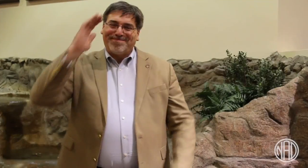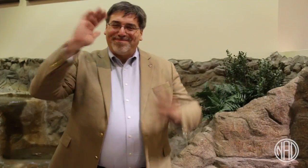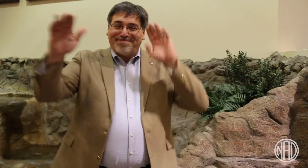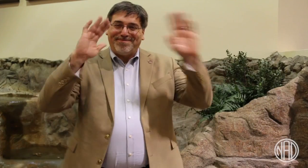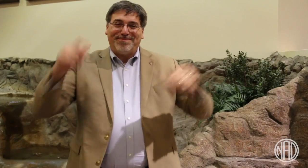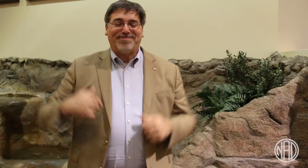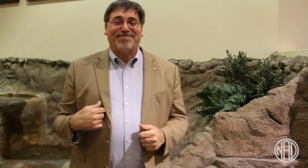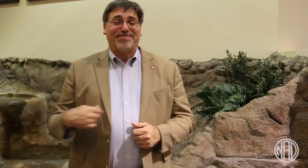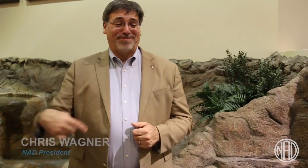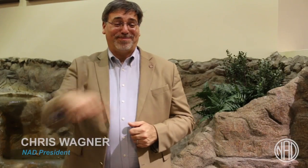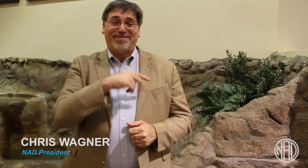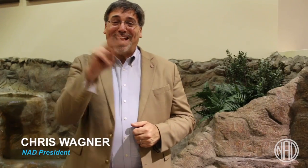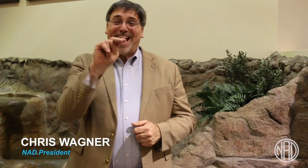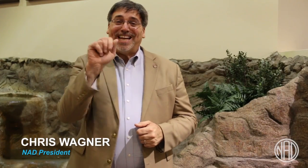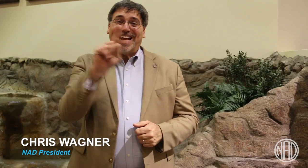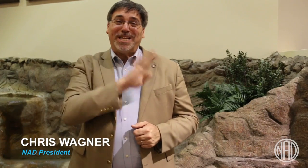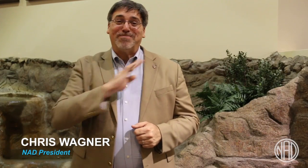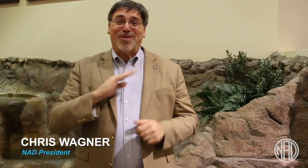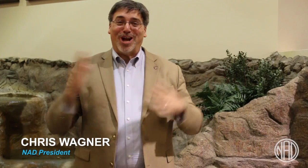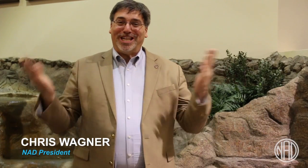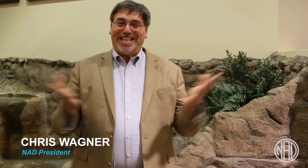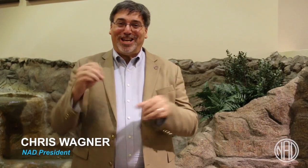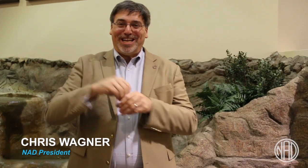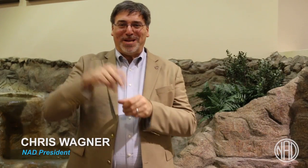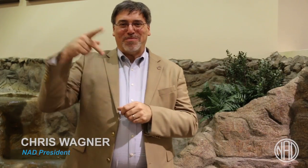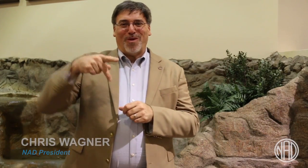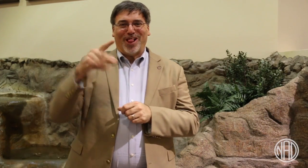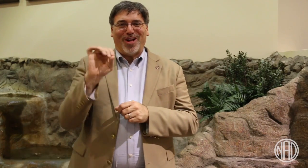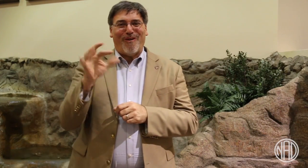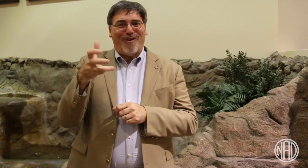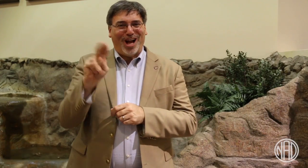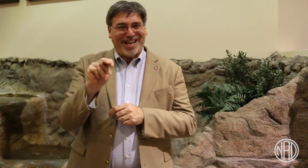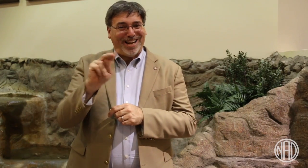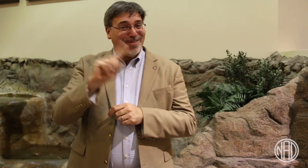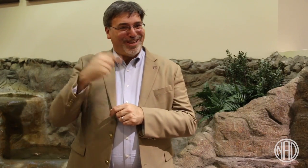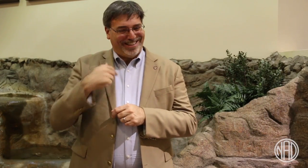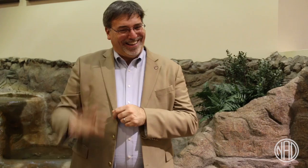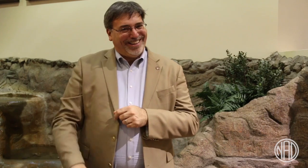Hello everyone! The NAD Board is here in Portland, Oregon where I grew up actually!